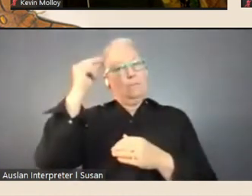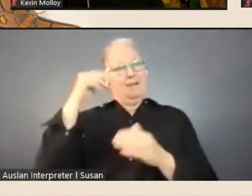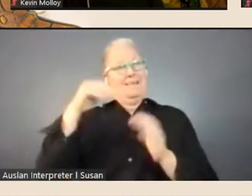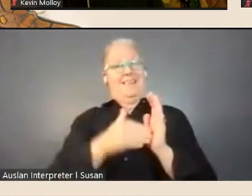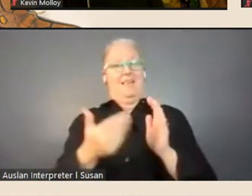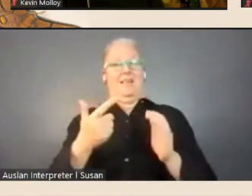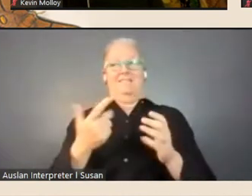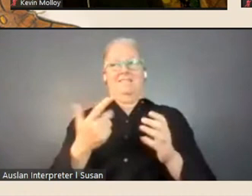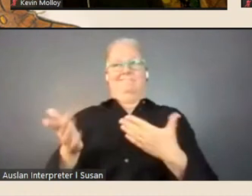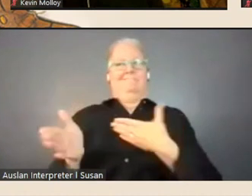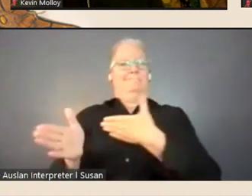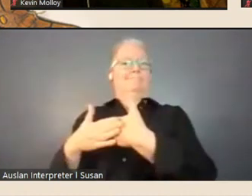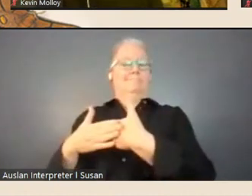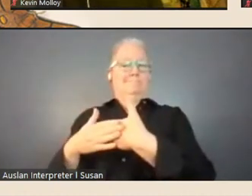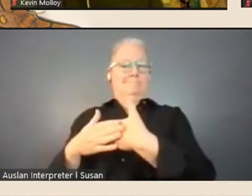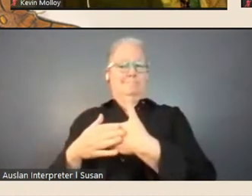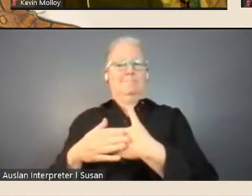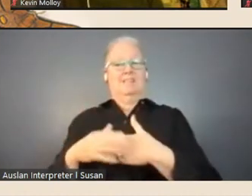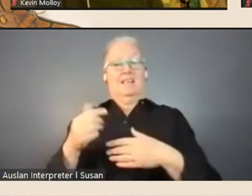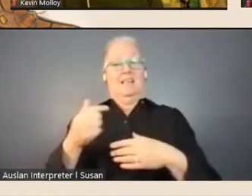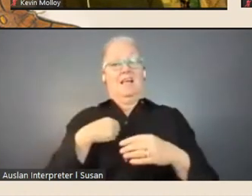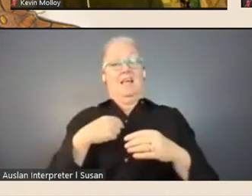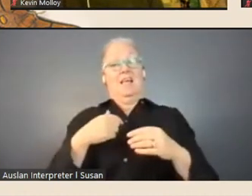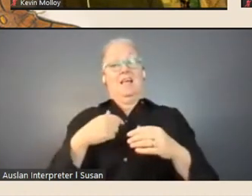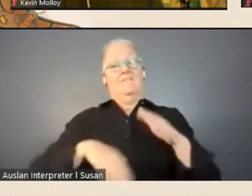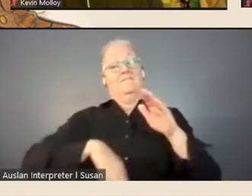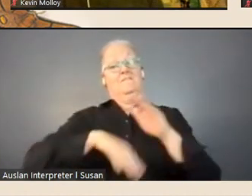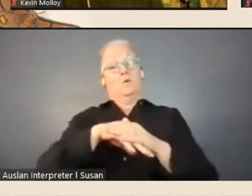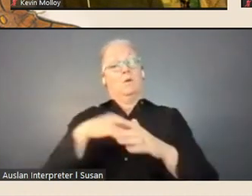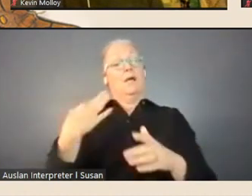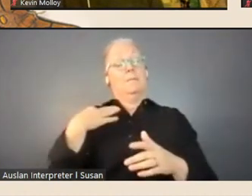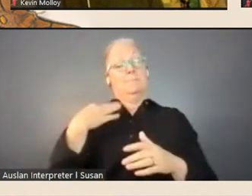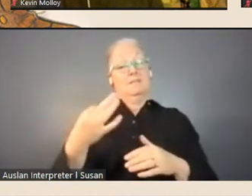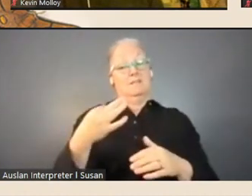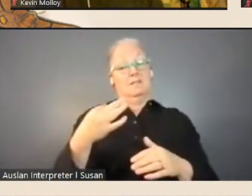I actually did my complete application using the website.